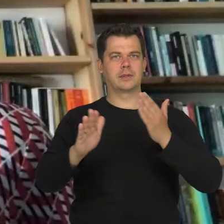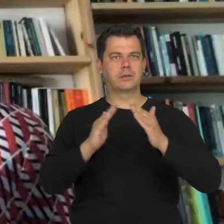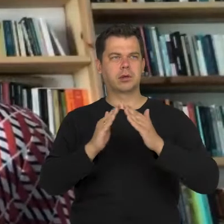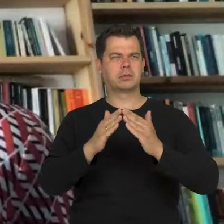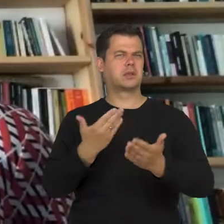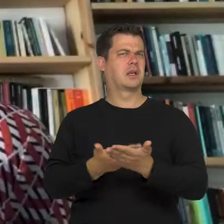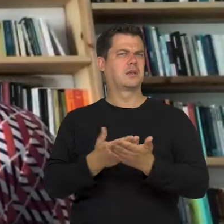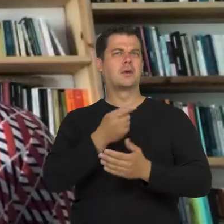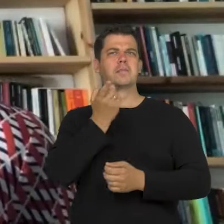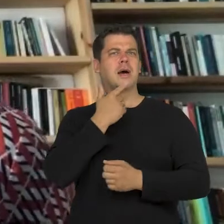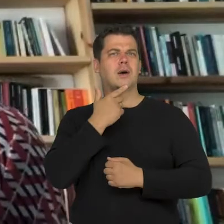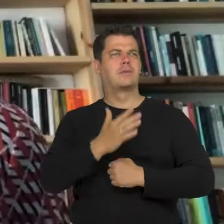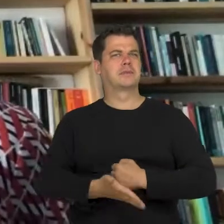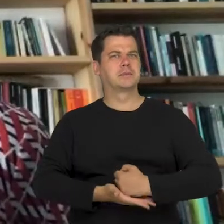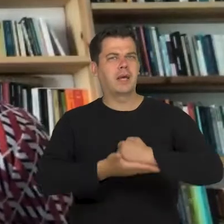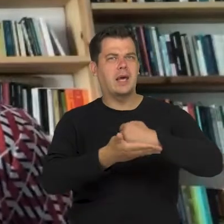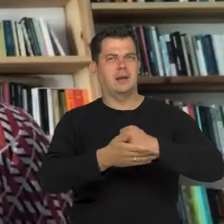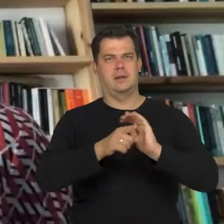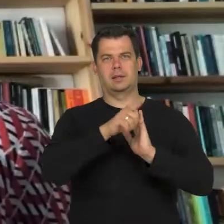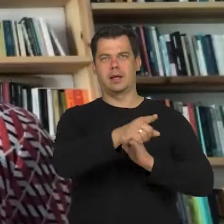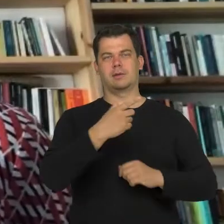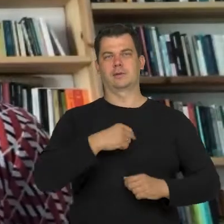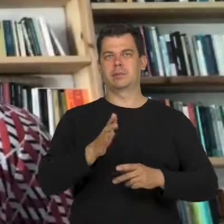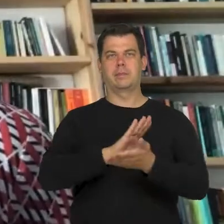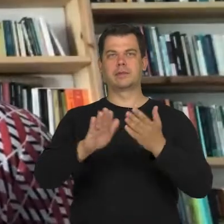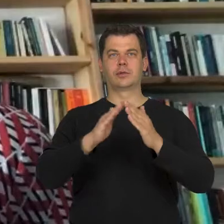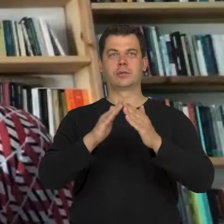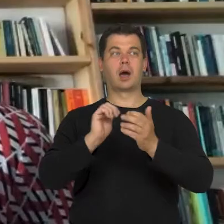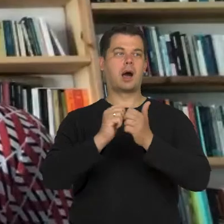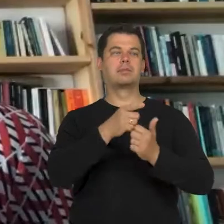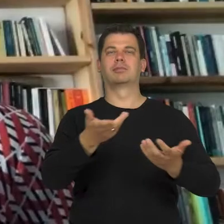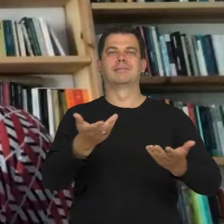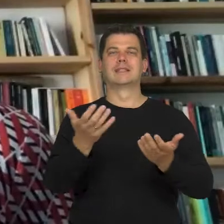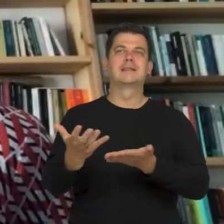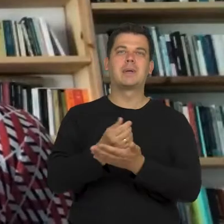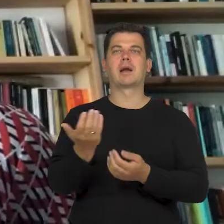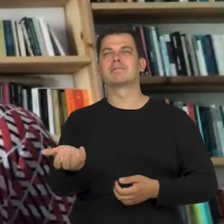and how little support homeless people or people that are forced to beg for money receive